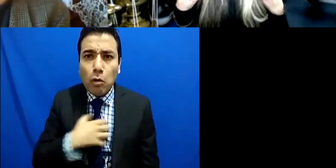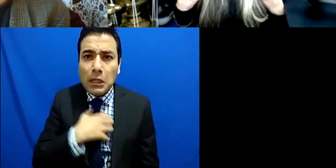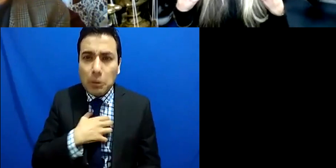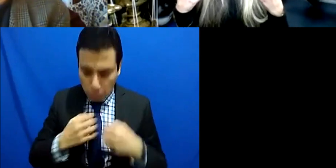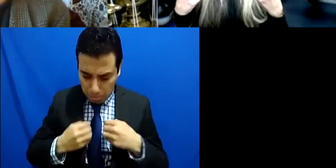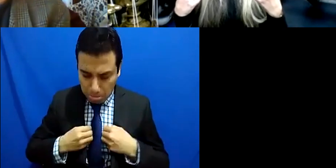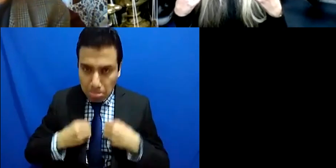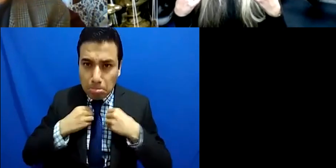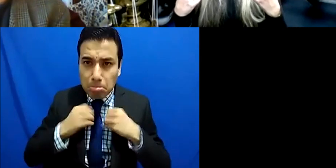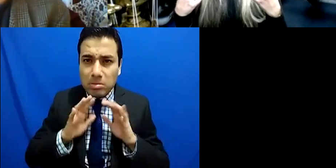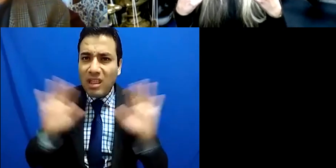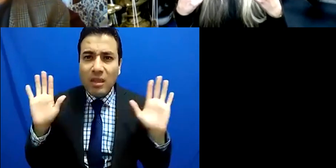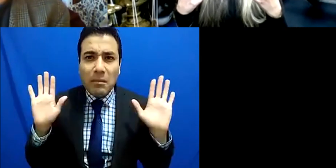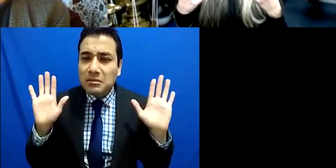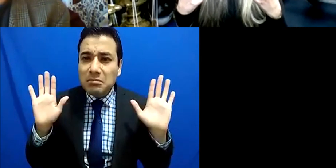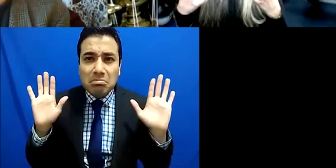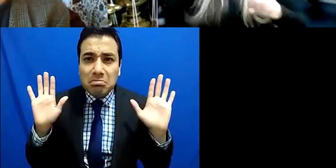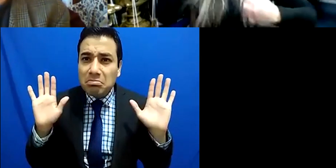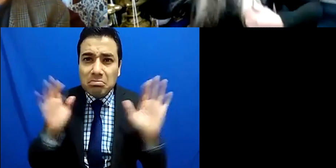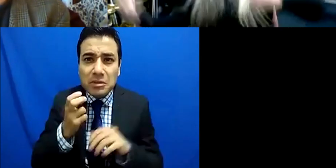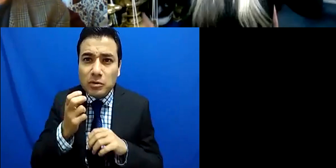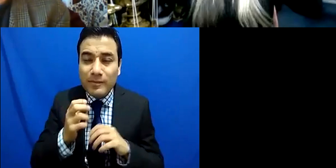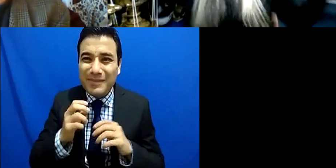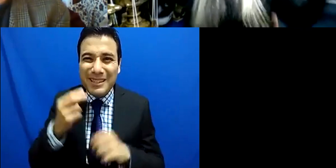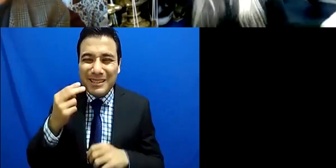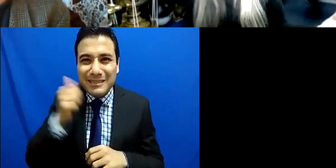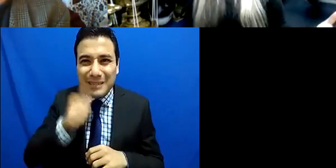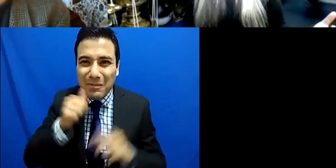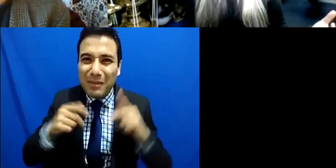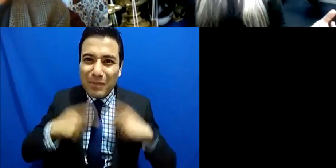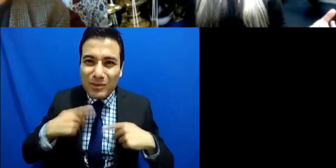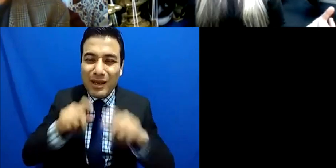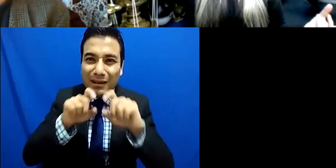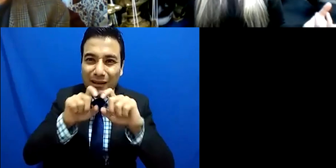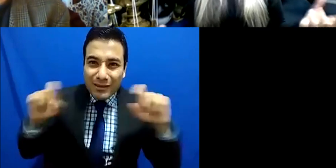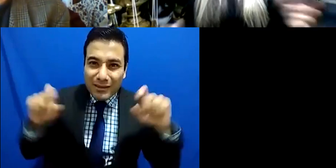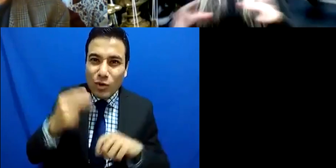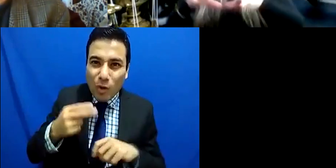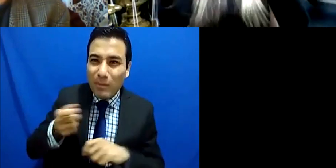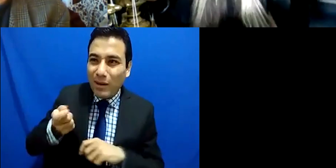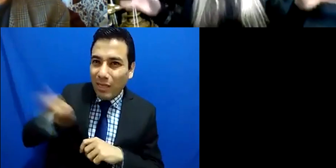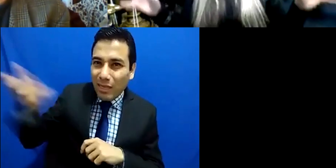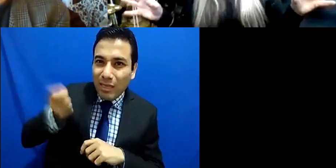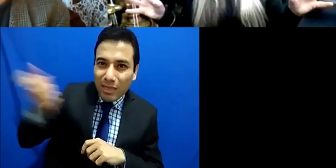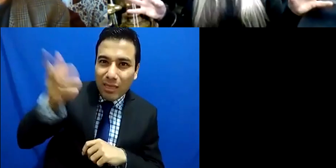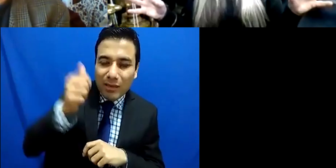you know we have this chance to almost rip the tags off and and just allow us the space to be